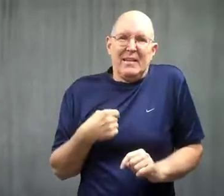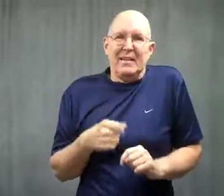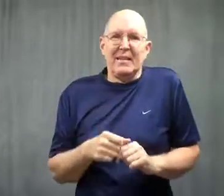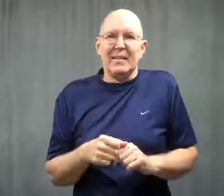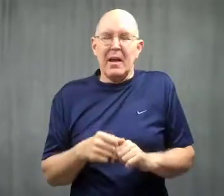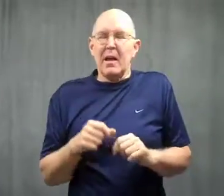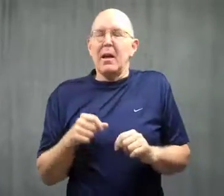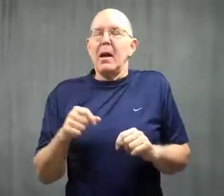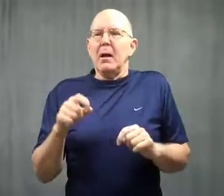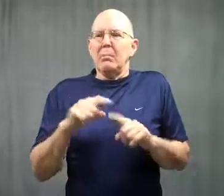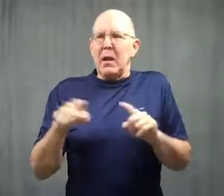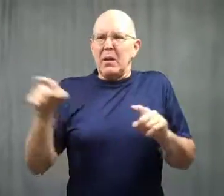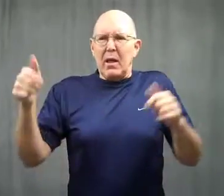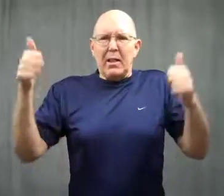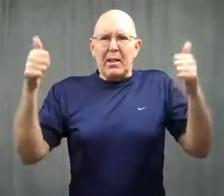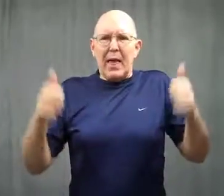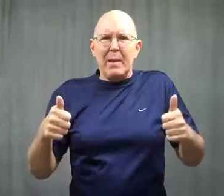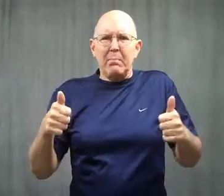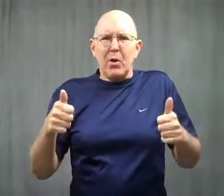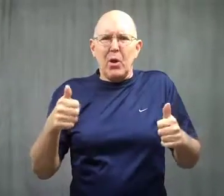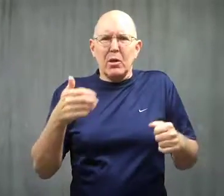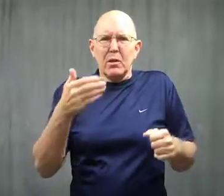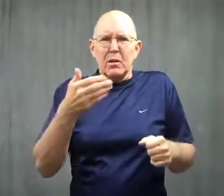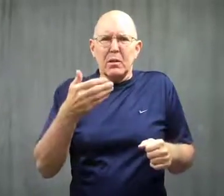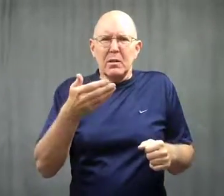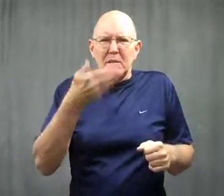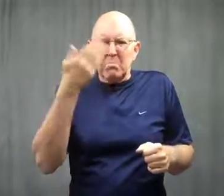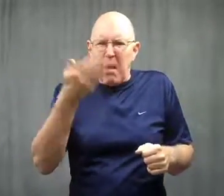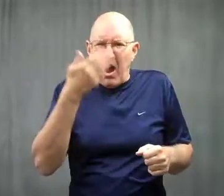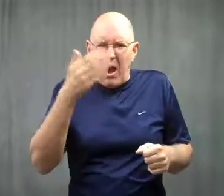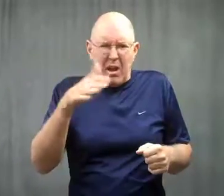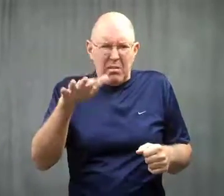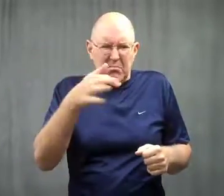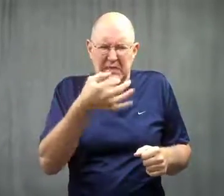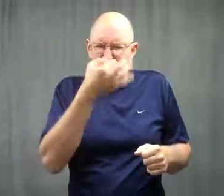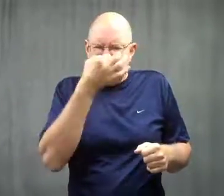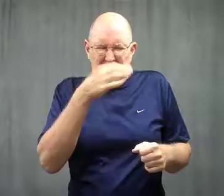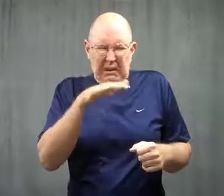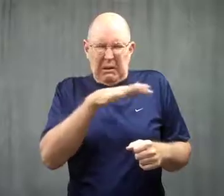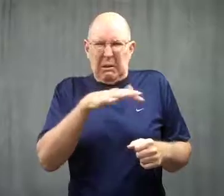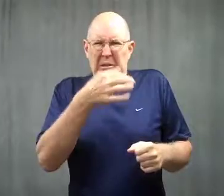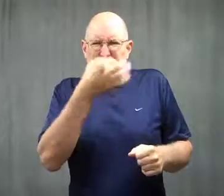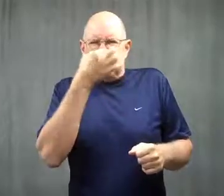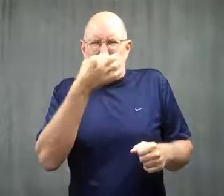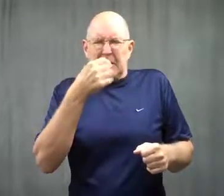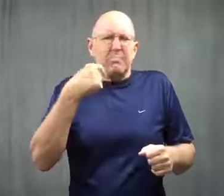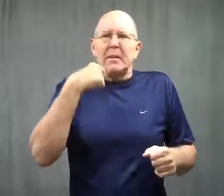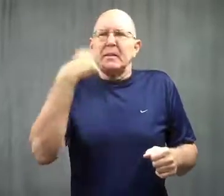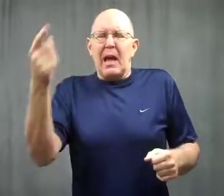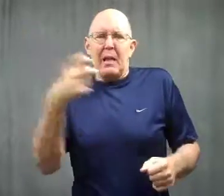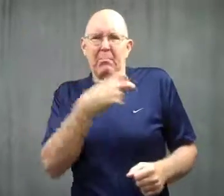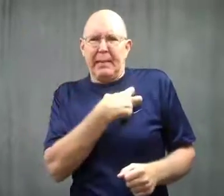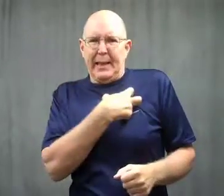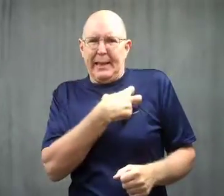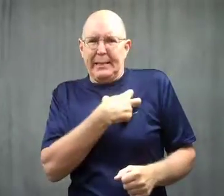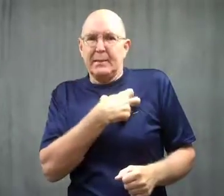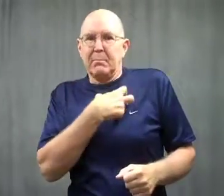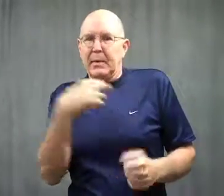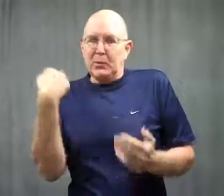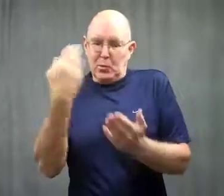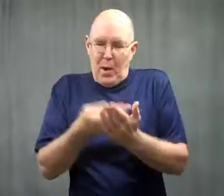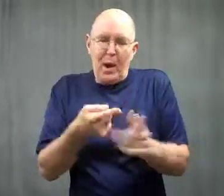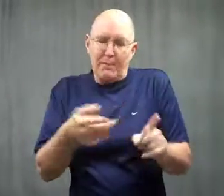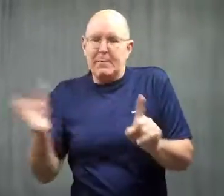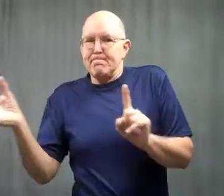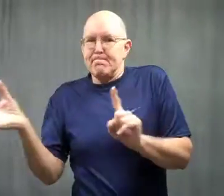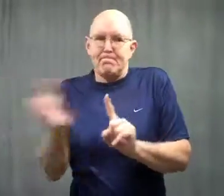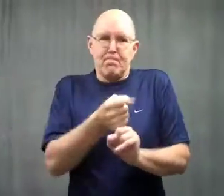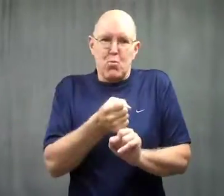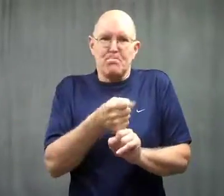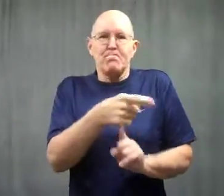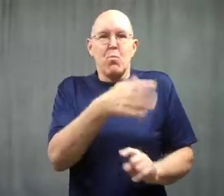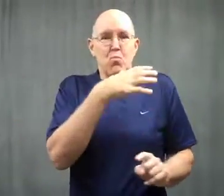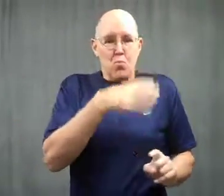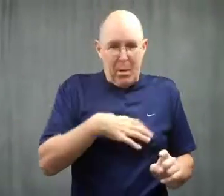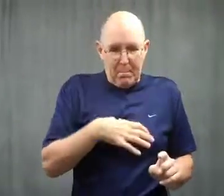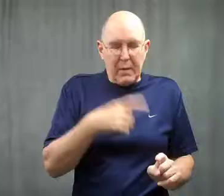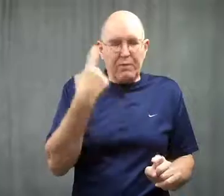But neighbors reported the stench to the police.